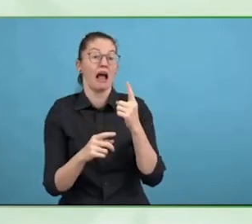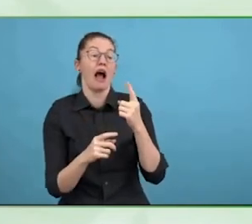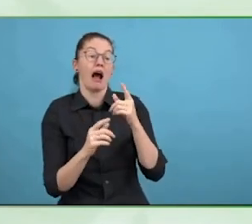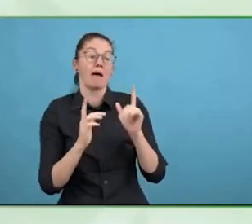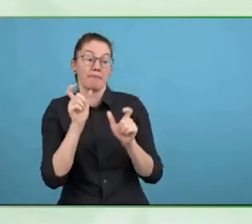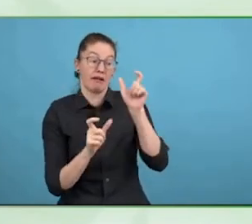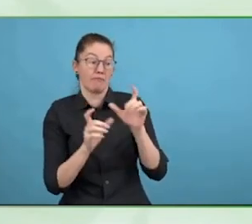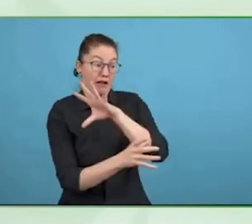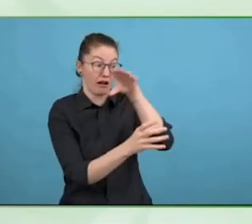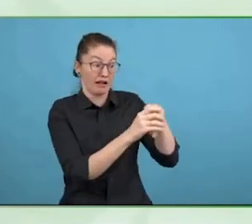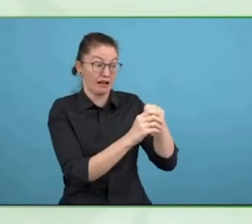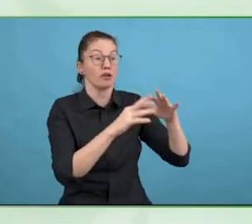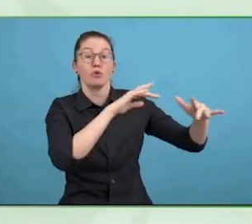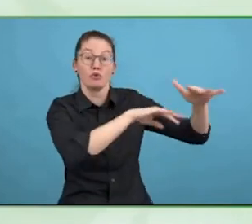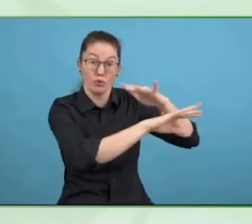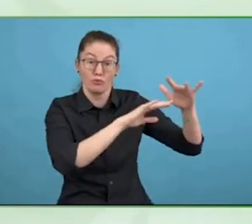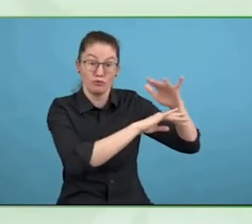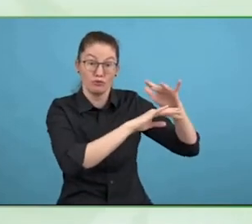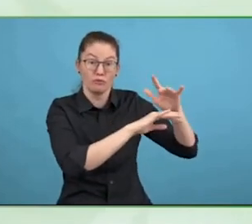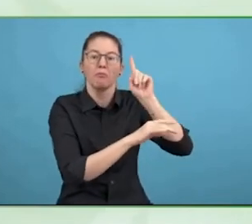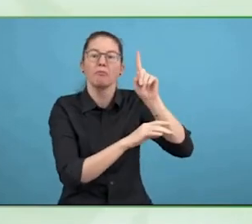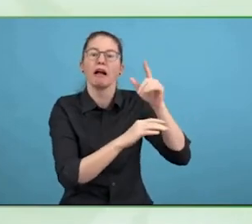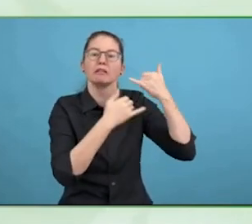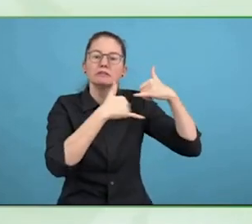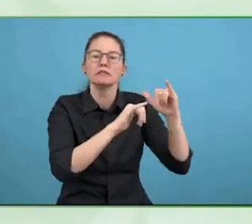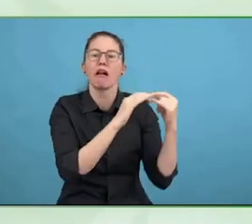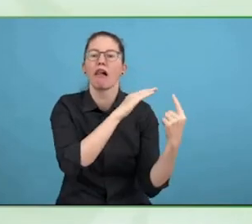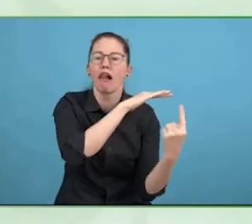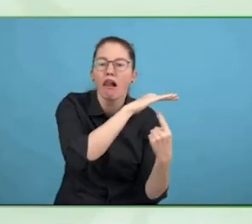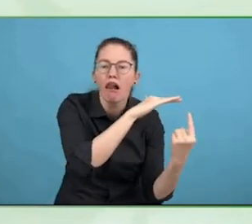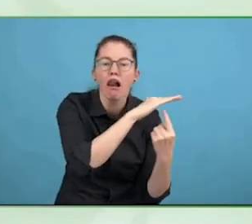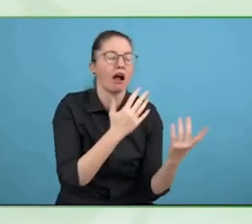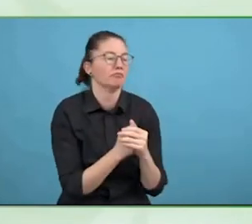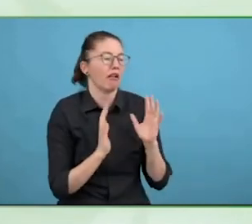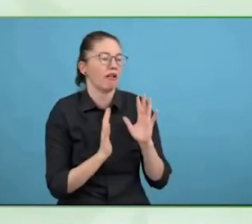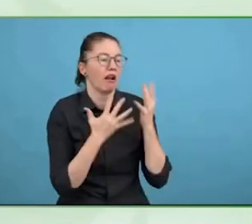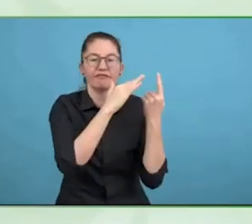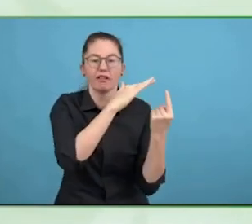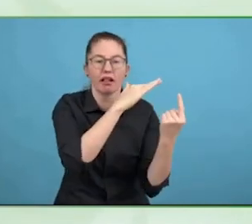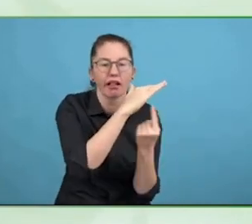It means people should not be limited by their choices because of